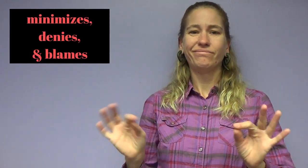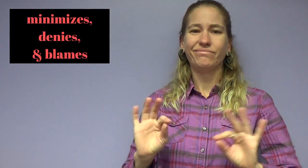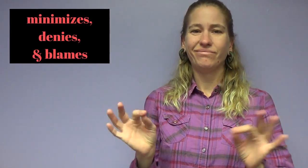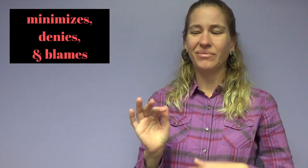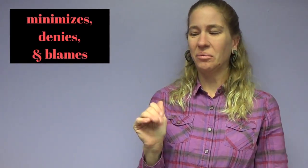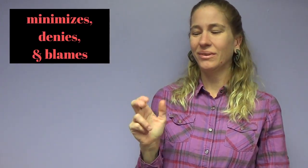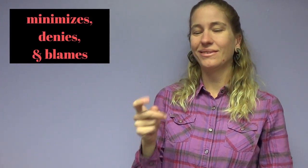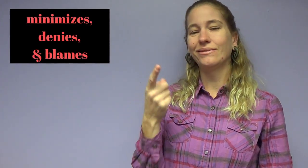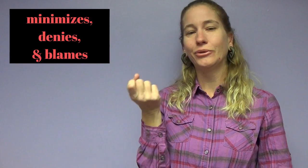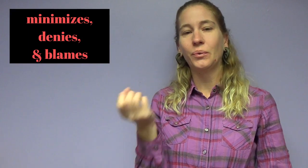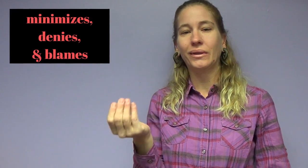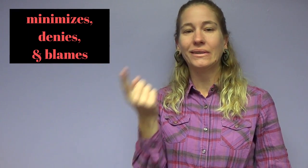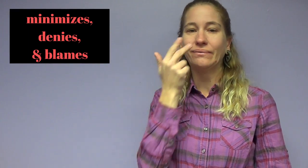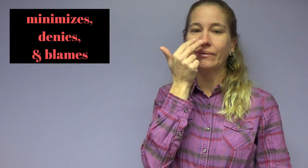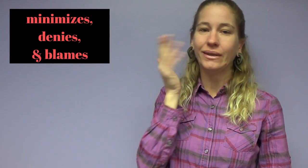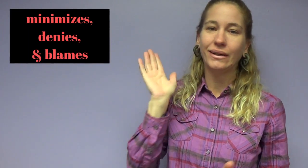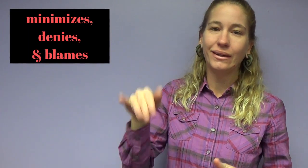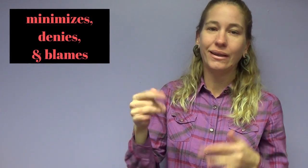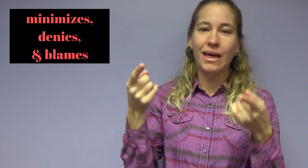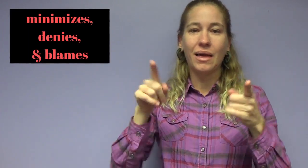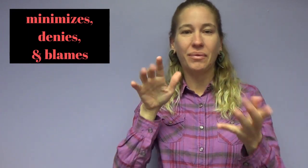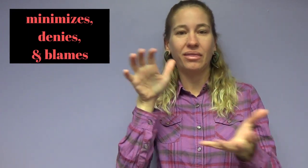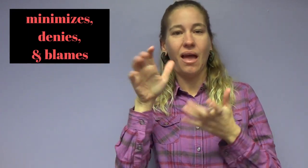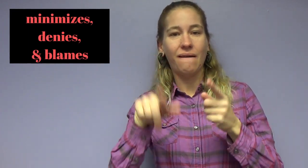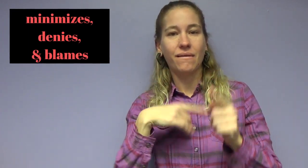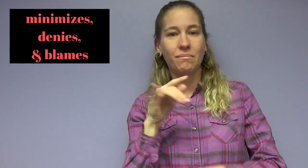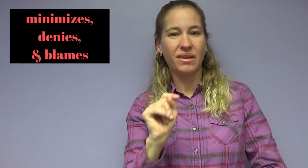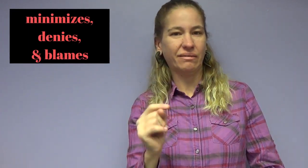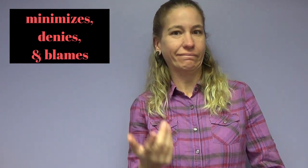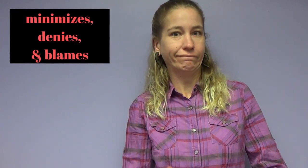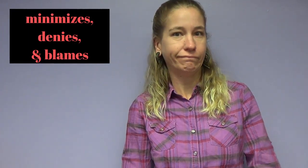saying the abuse was no big deal, or it was funny and/or laughs about it.